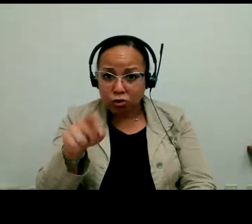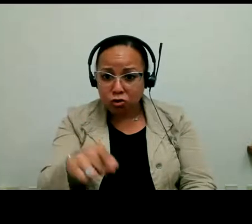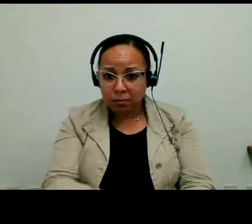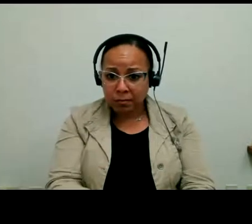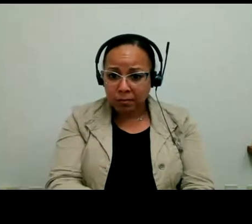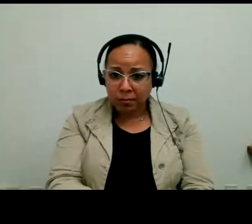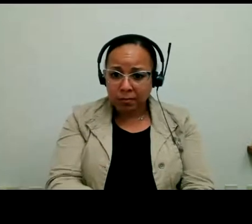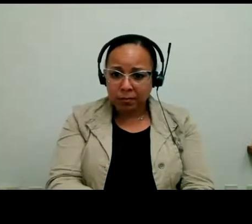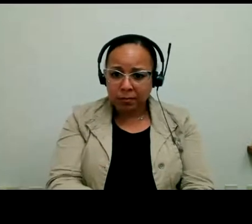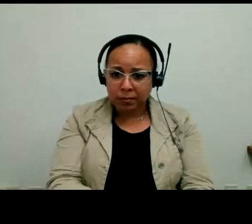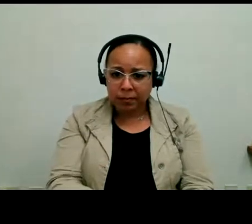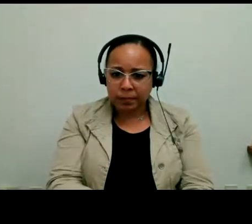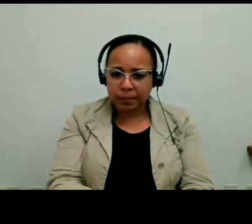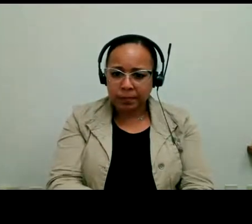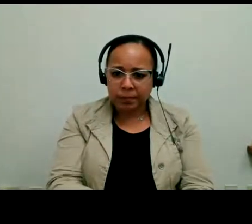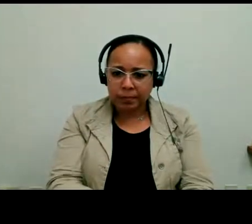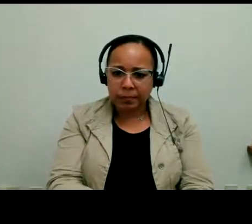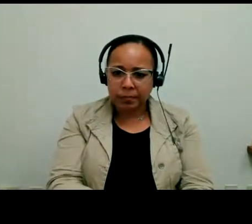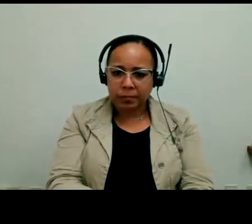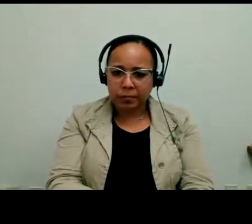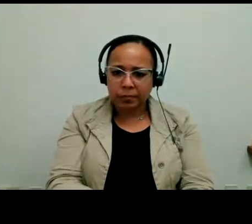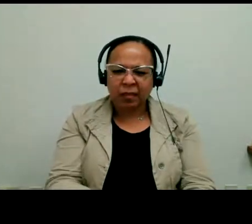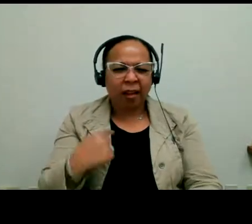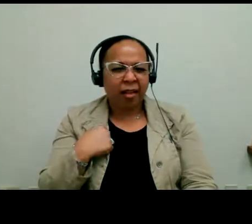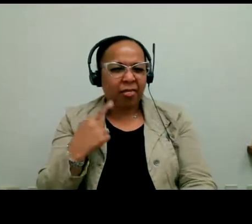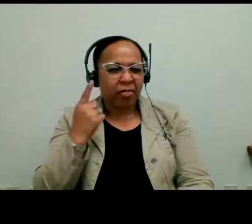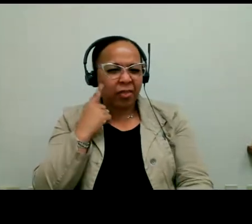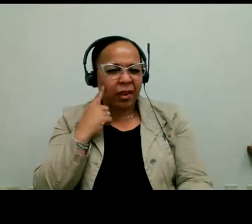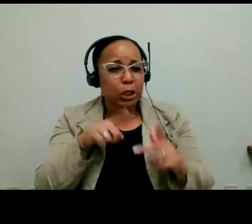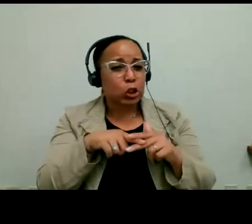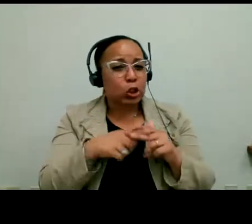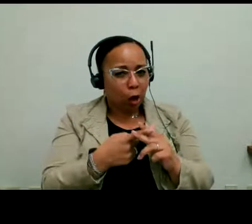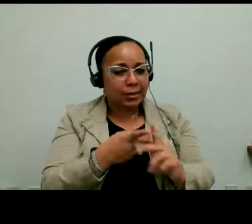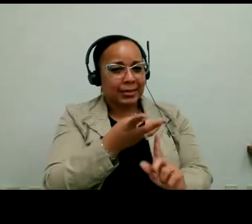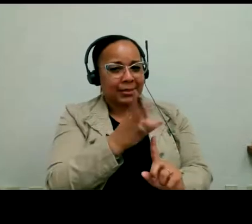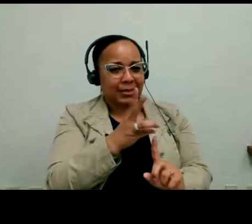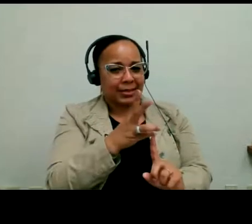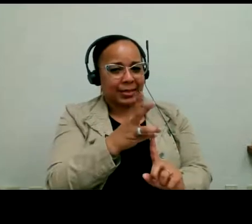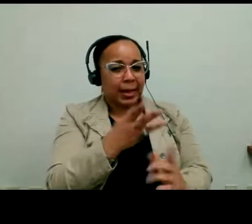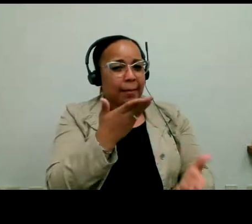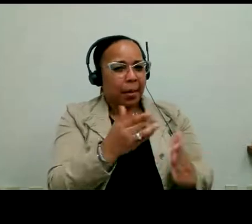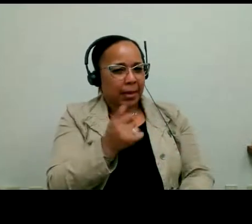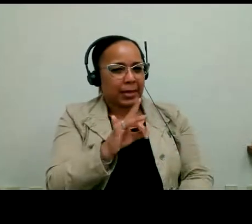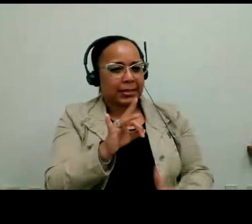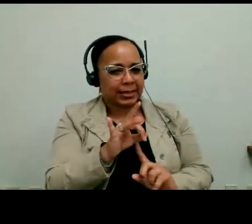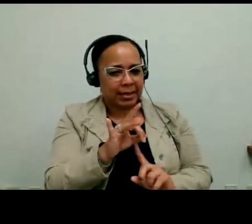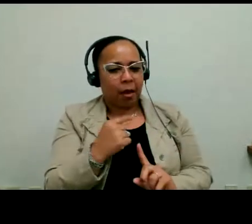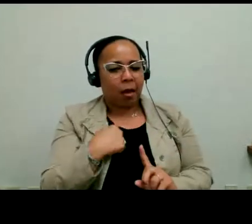I think it starts at 16. It might be 18.